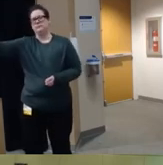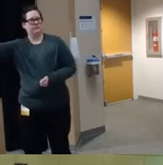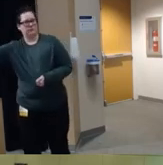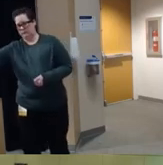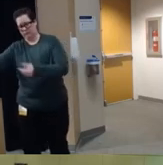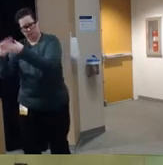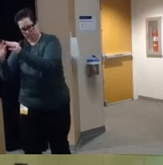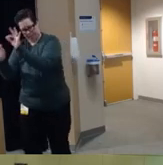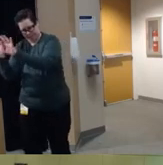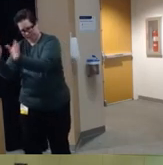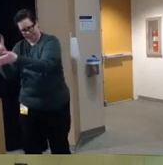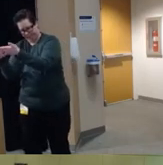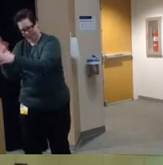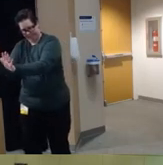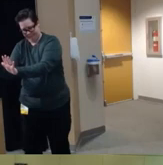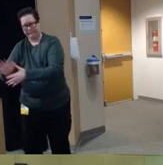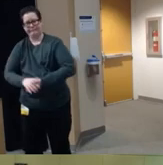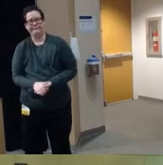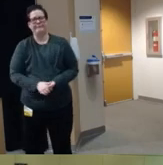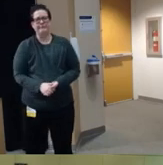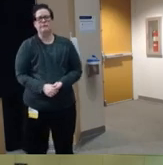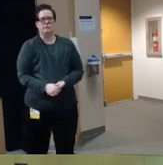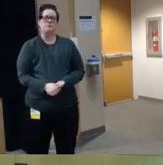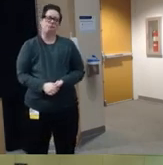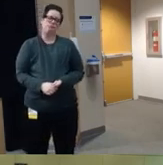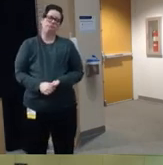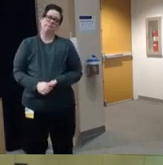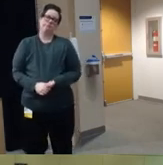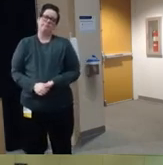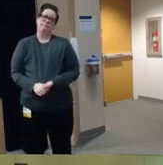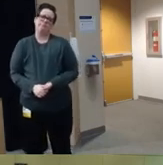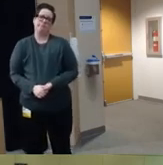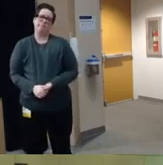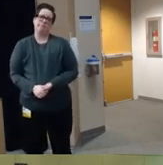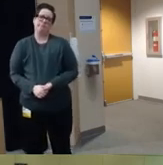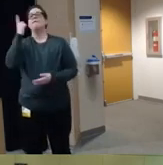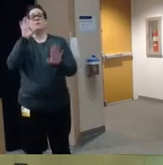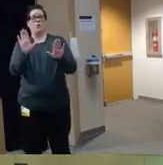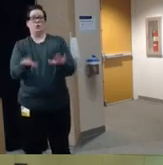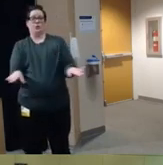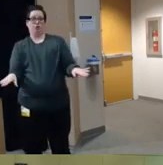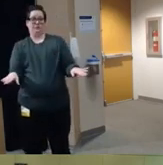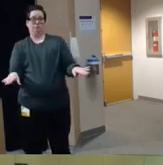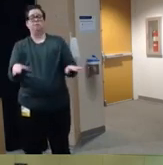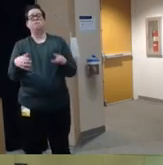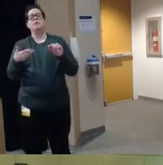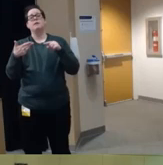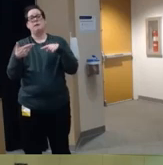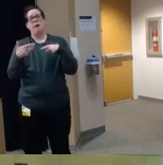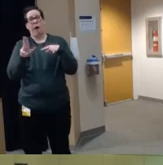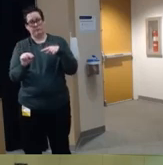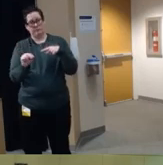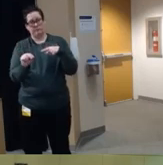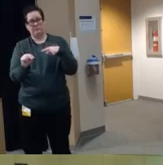shared so when it comes to kids particularly in Firearms really it's barriers to access that are